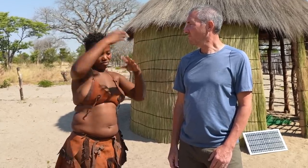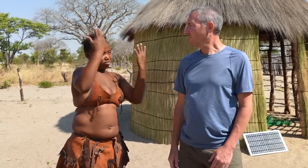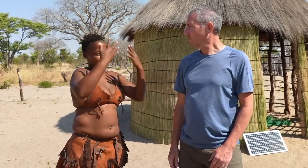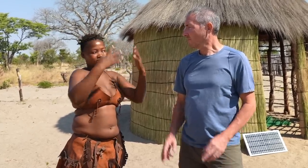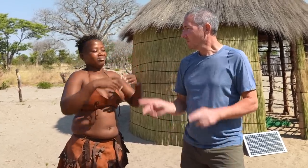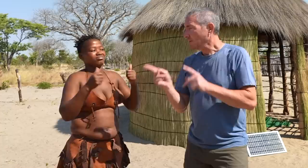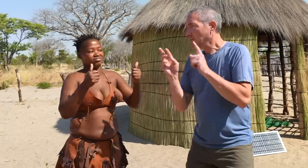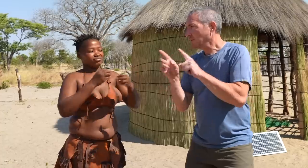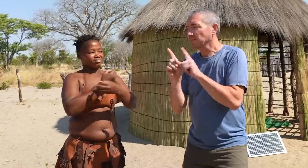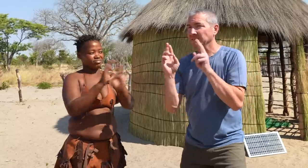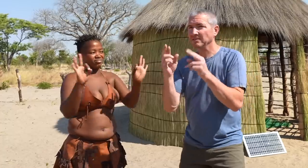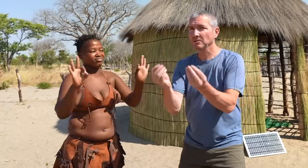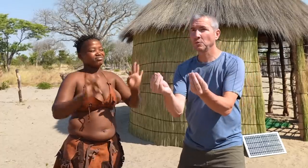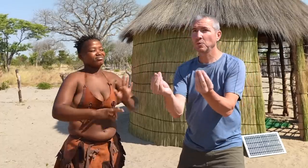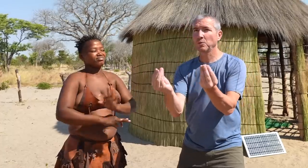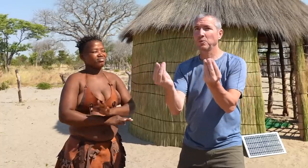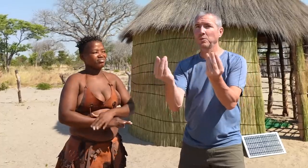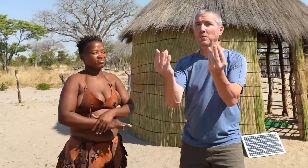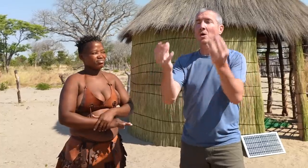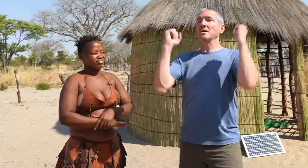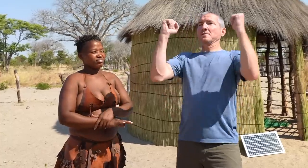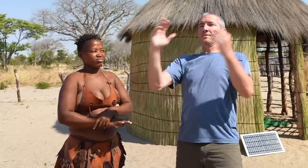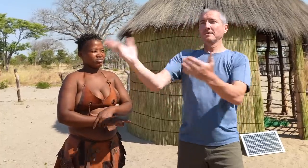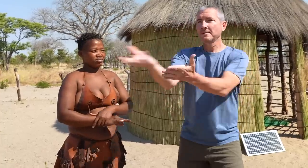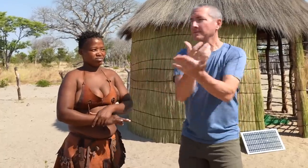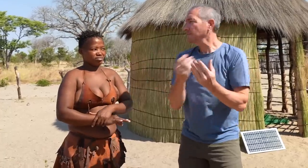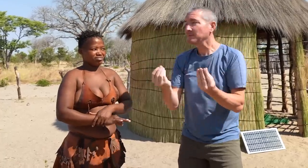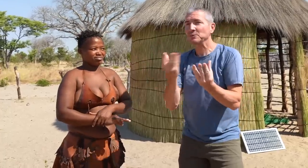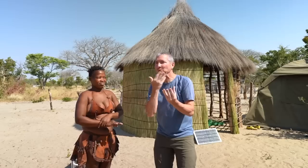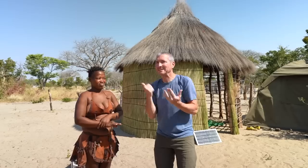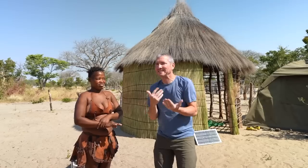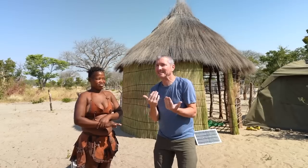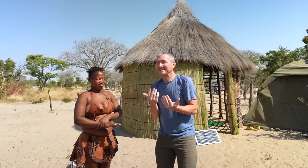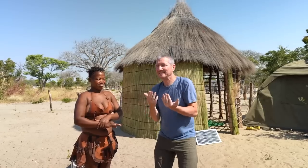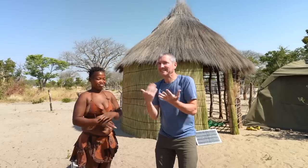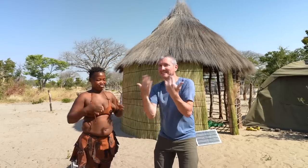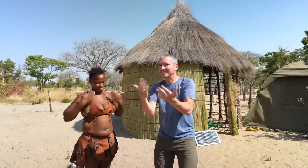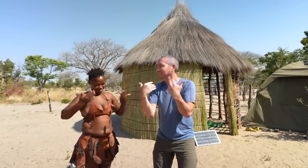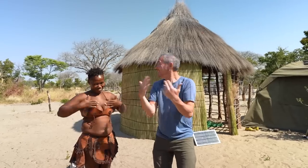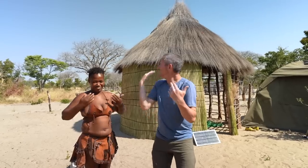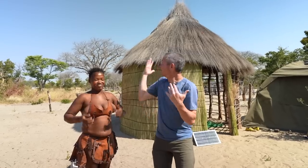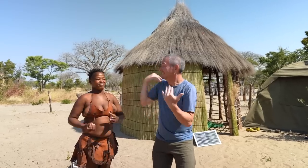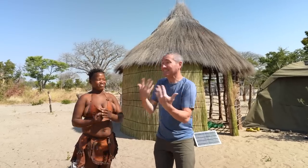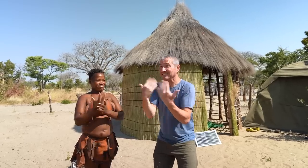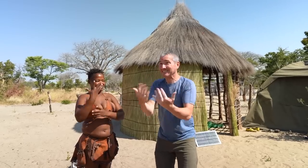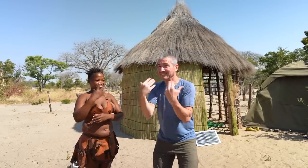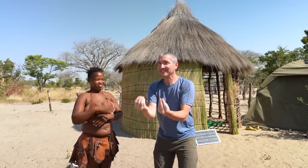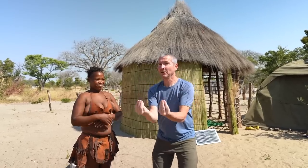So once more grass grows, you can harvest more. I’m sure it can be a waiting game